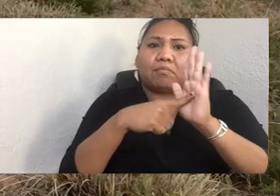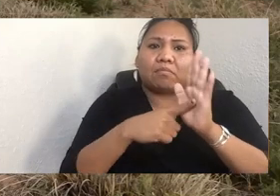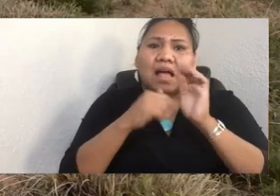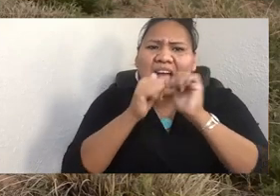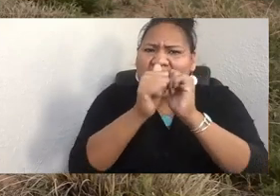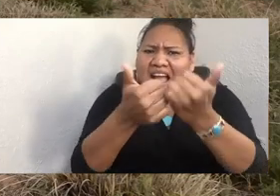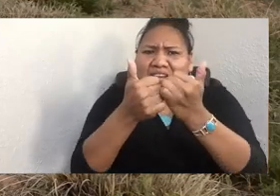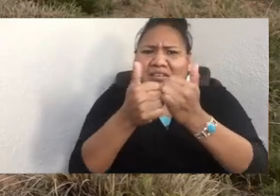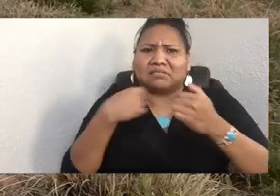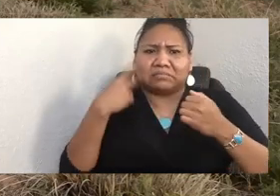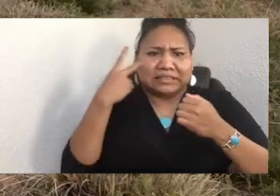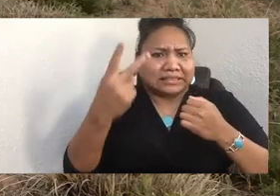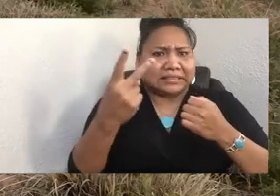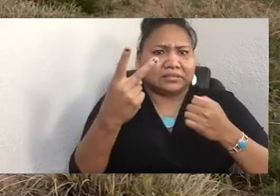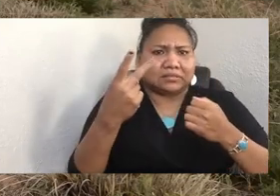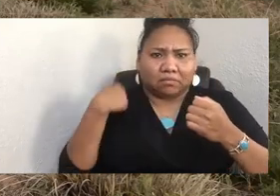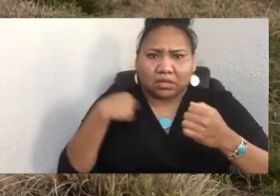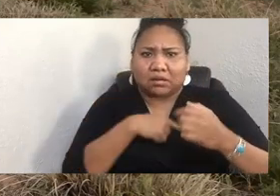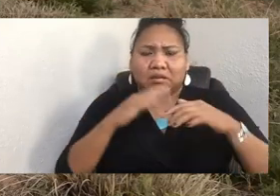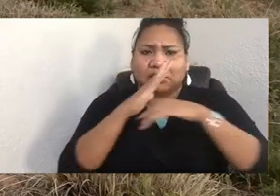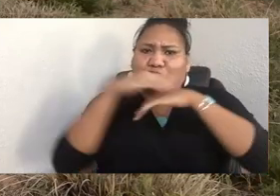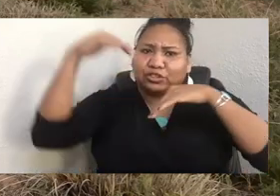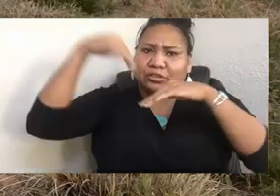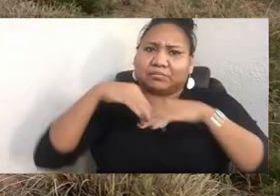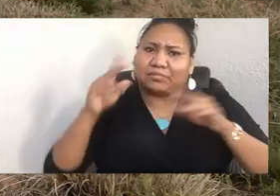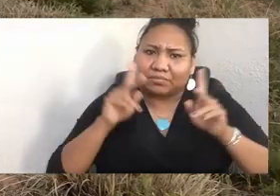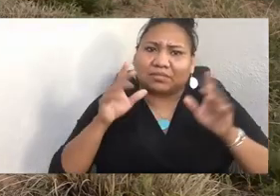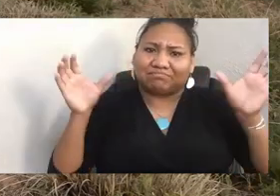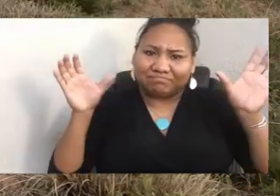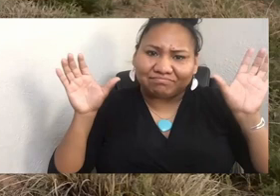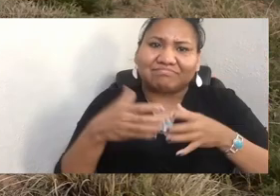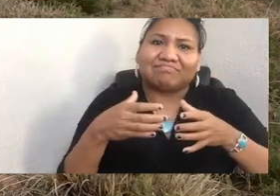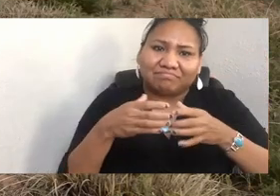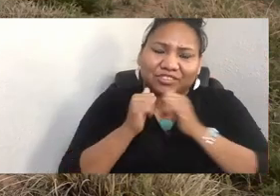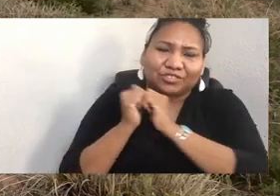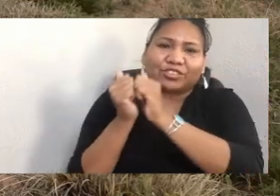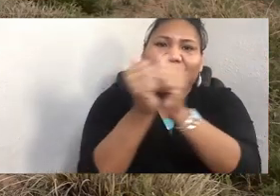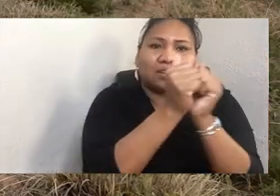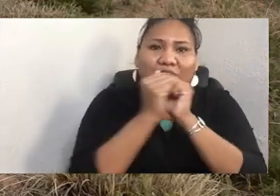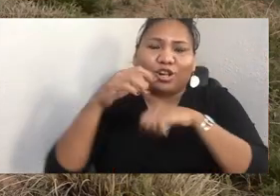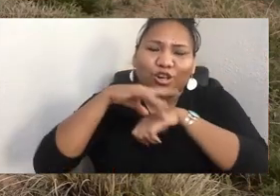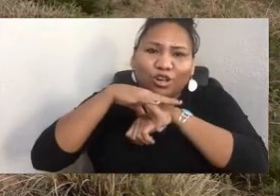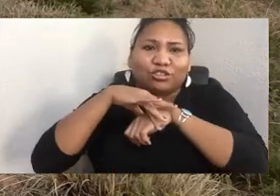with the Earth through activism and through pedagogy.